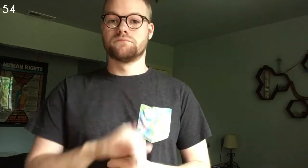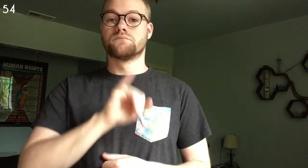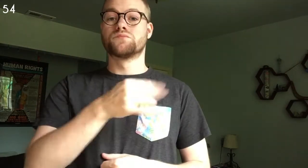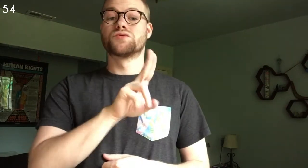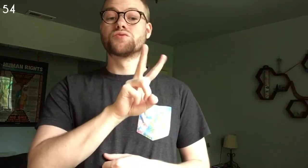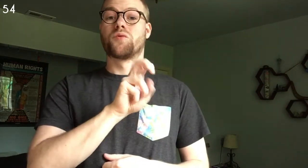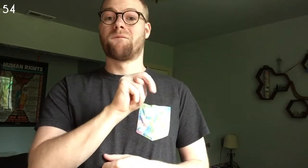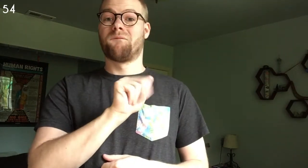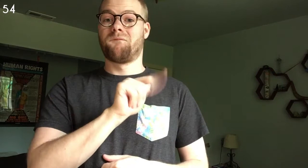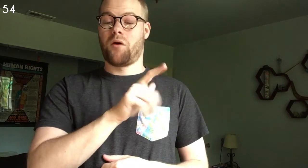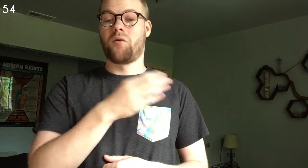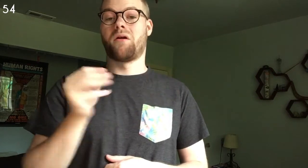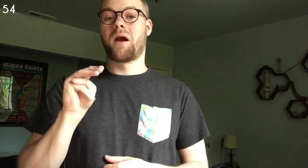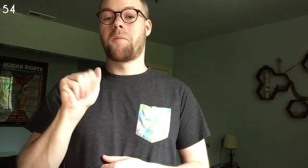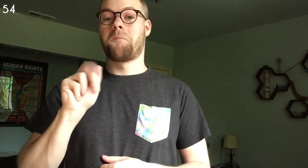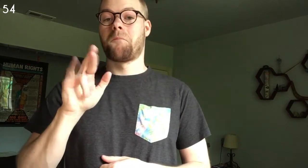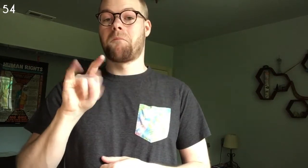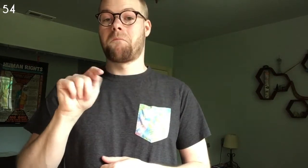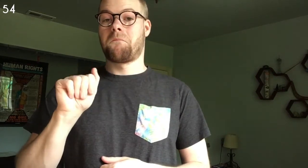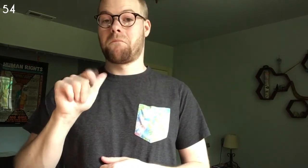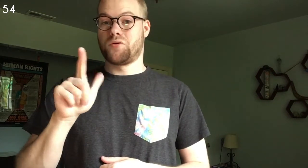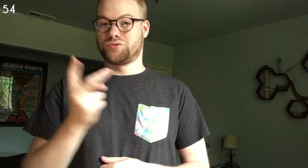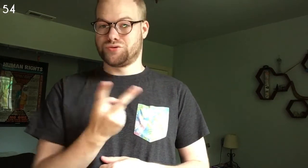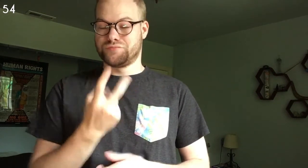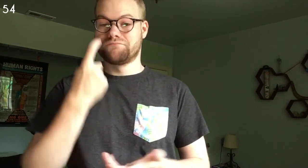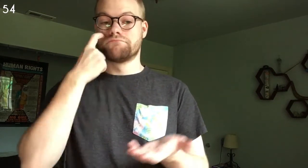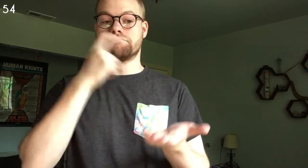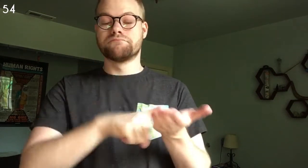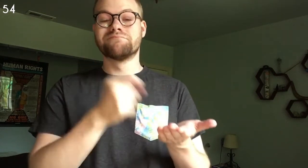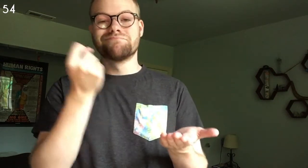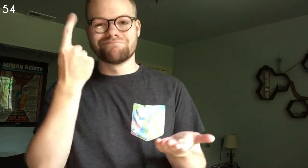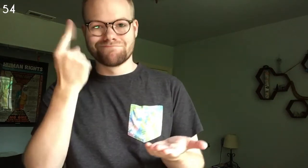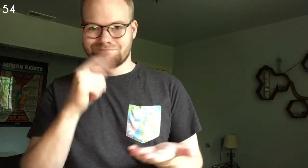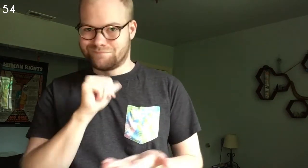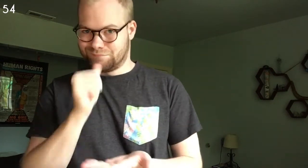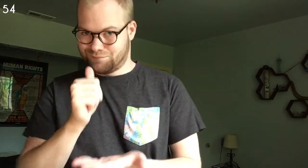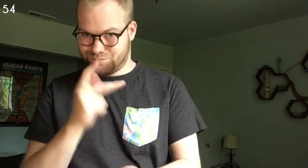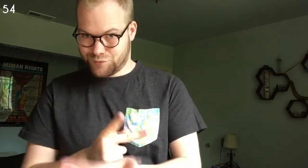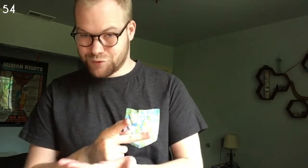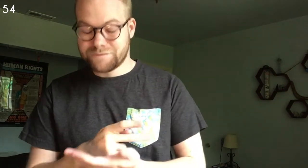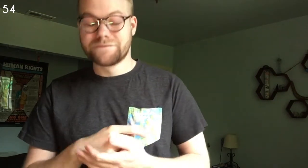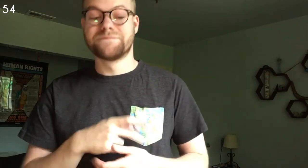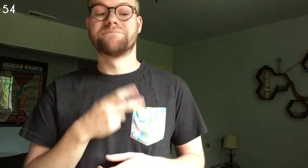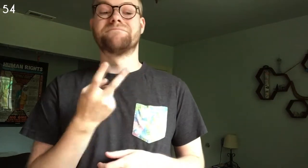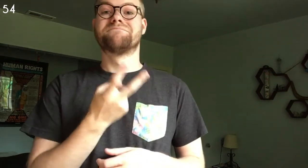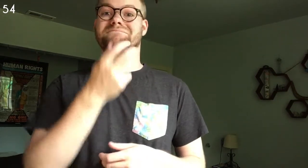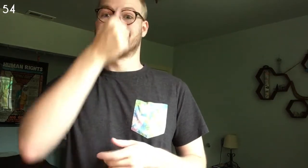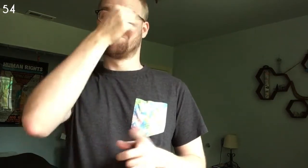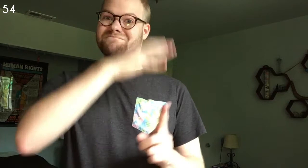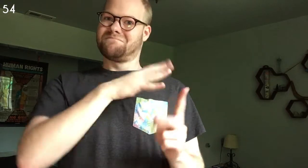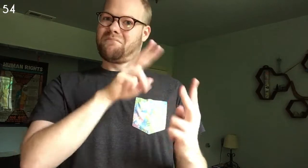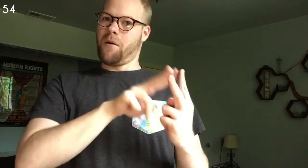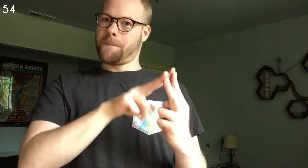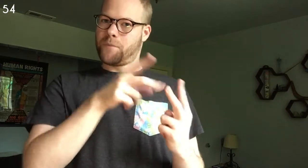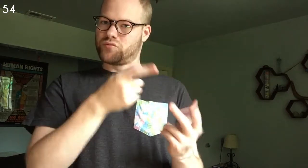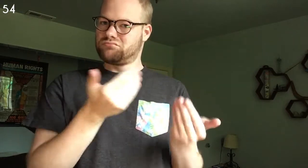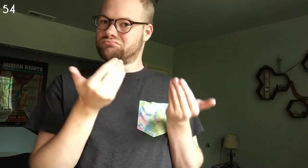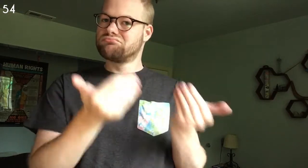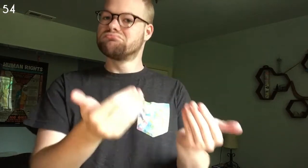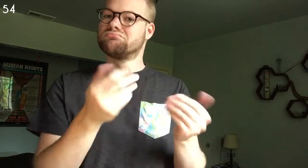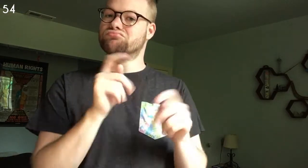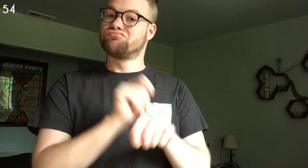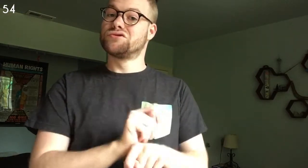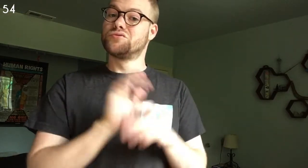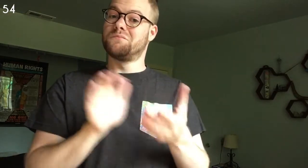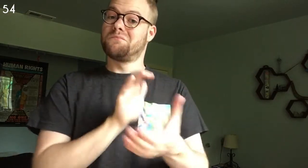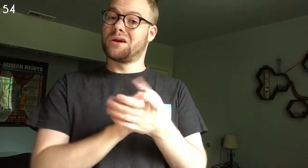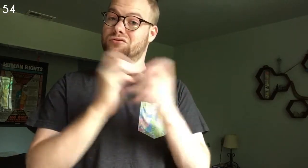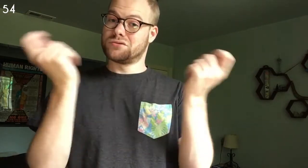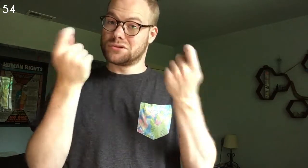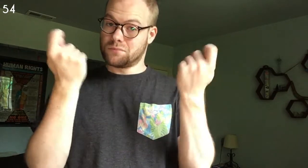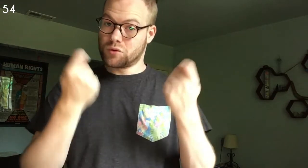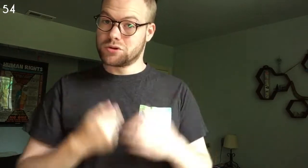Juvenal and Martial note (with disapproval) that male couples are having traditional marriage ceremonies.